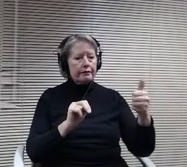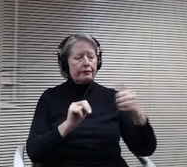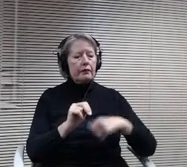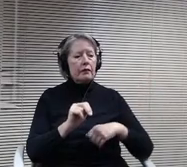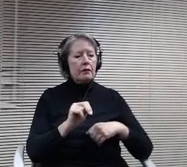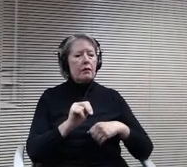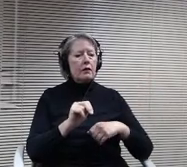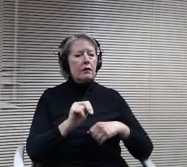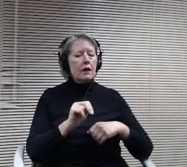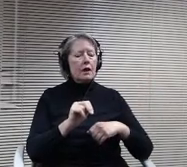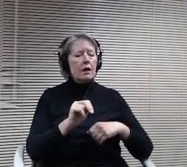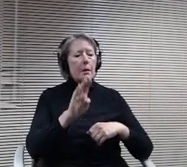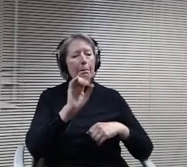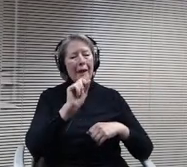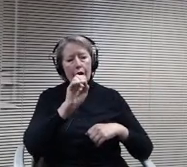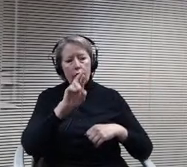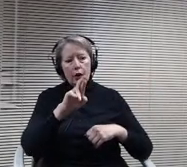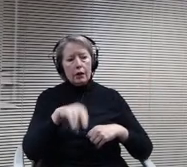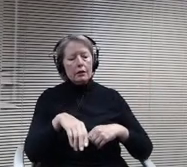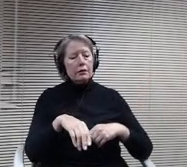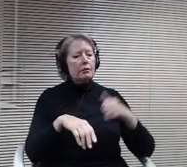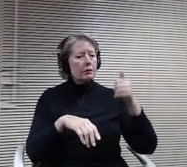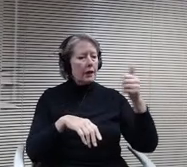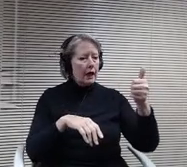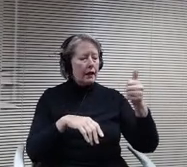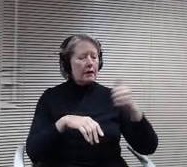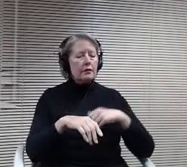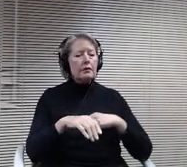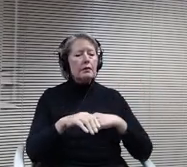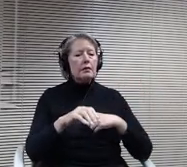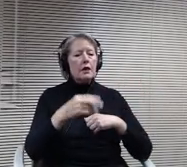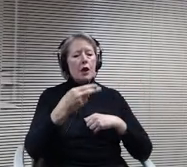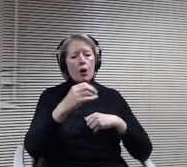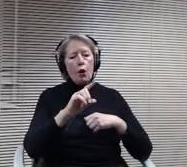I boardmember Holcomb. I boardmember lasage.